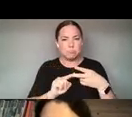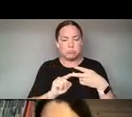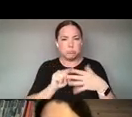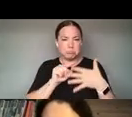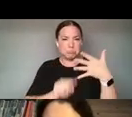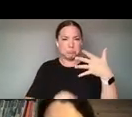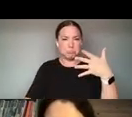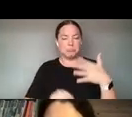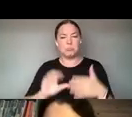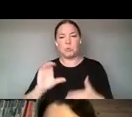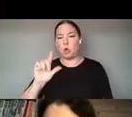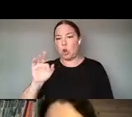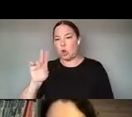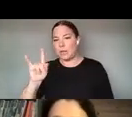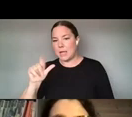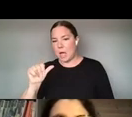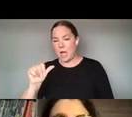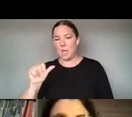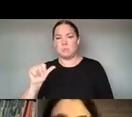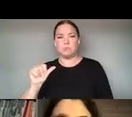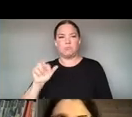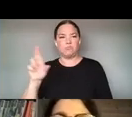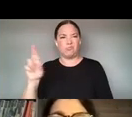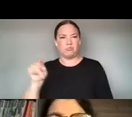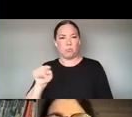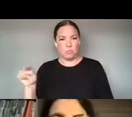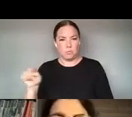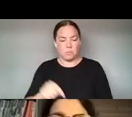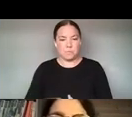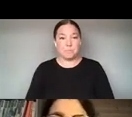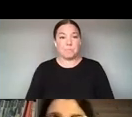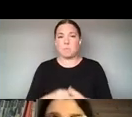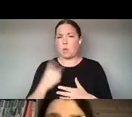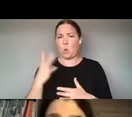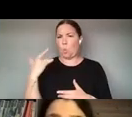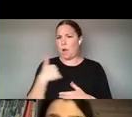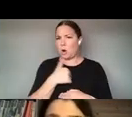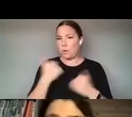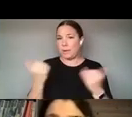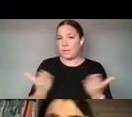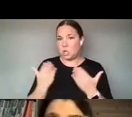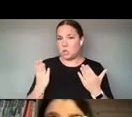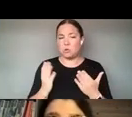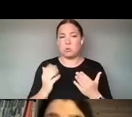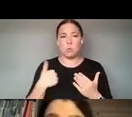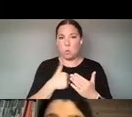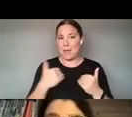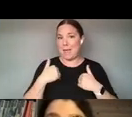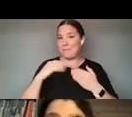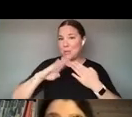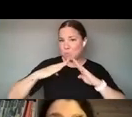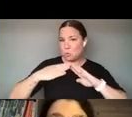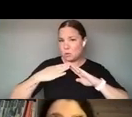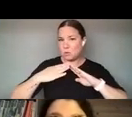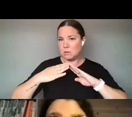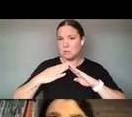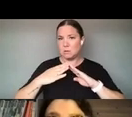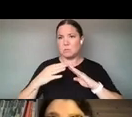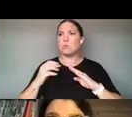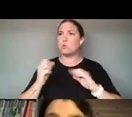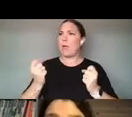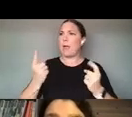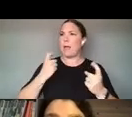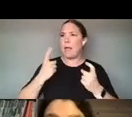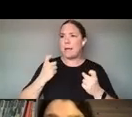ROMANO. WHY ARE WE HERE? WE'RE A COMMUNITY. IT'S A PLACE TO ASK QUESTIONS, HAVE CONVERSATIONS ABOUT